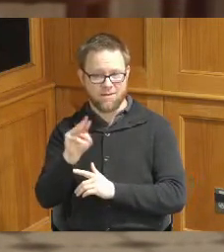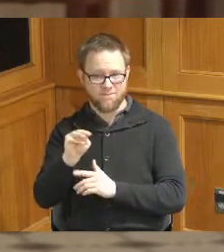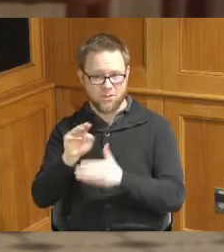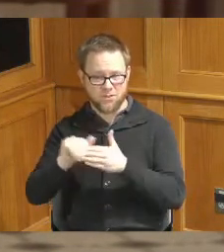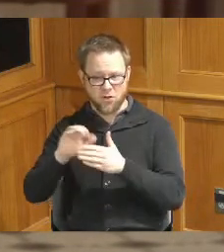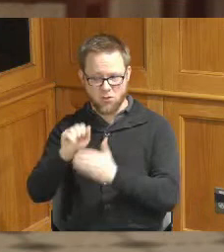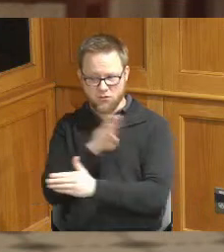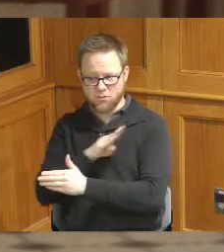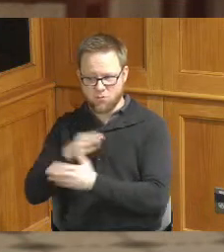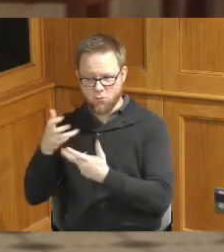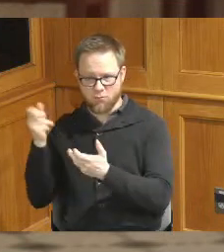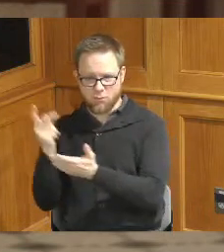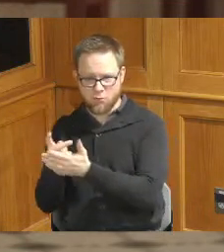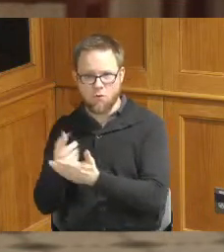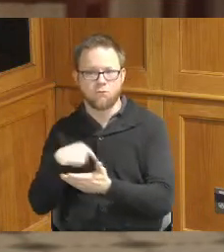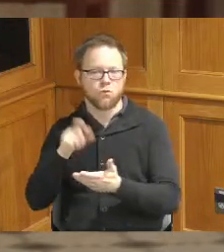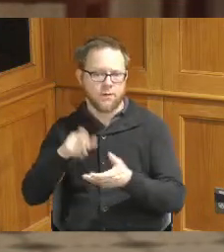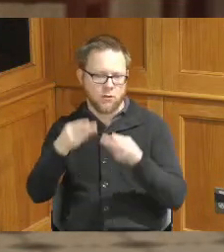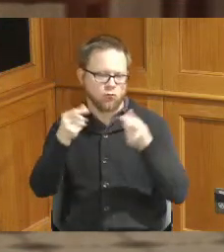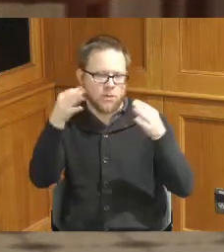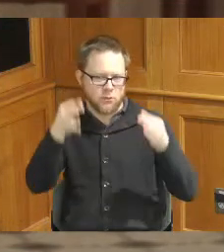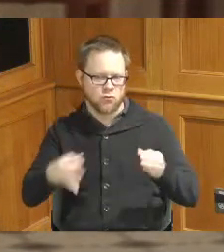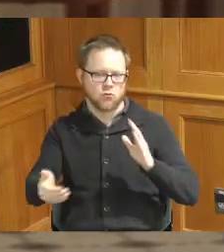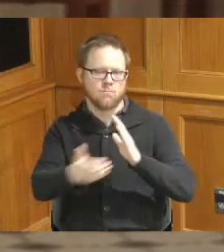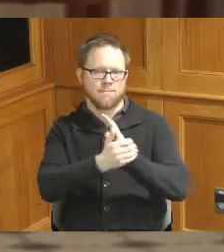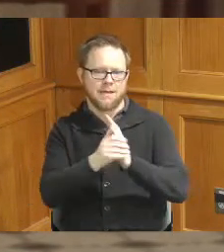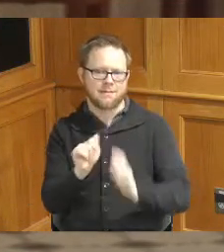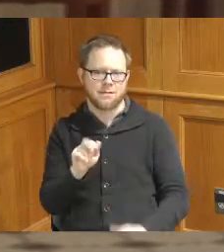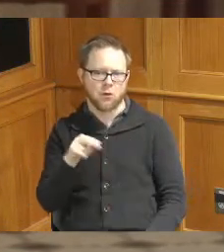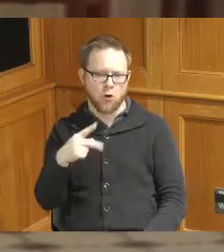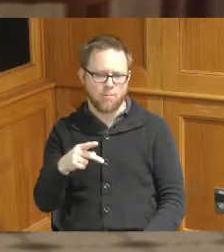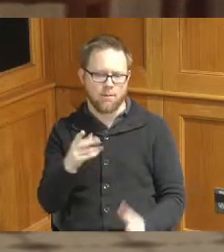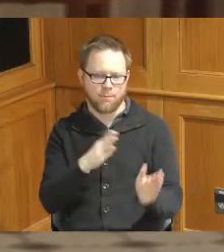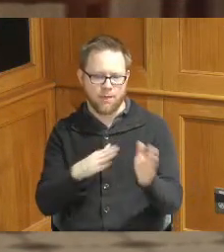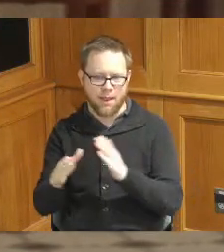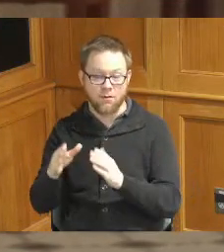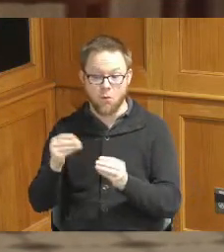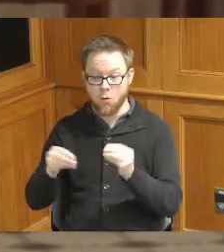we would need a resolution amending the ARPA plan to move more money into the